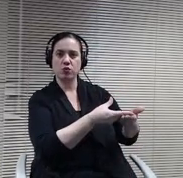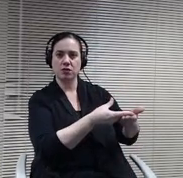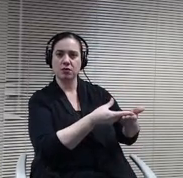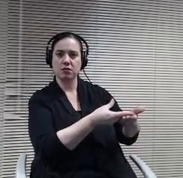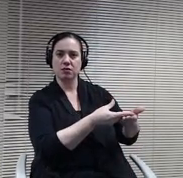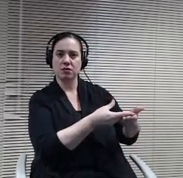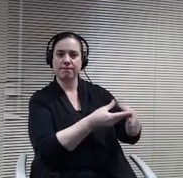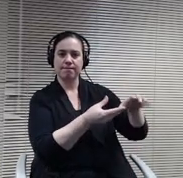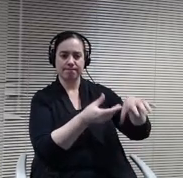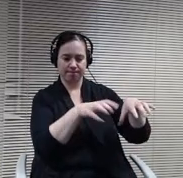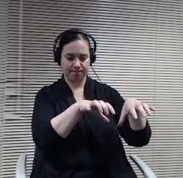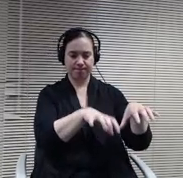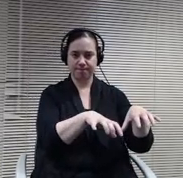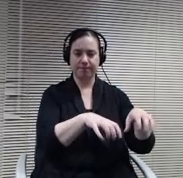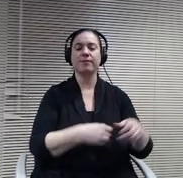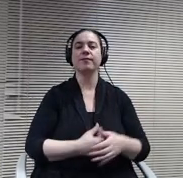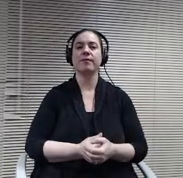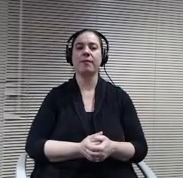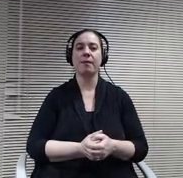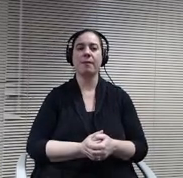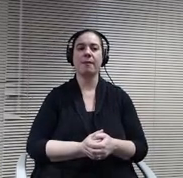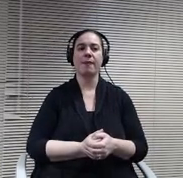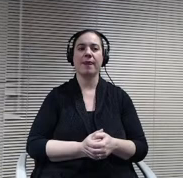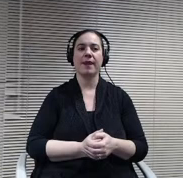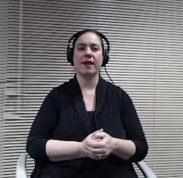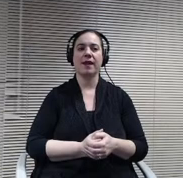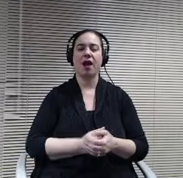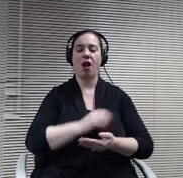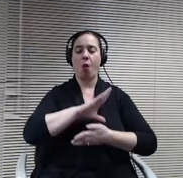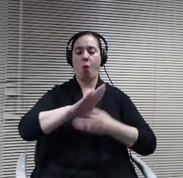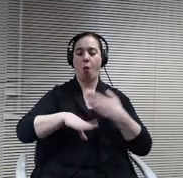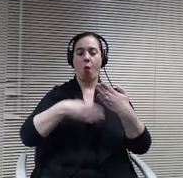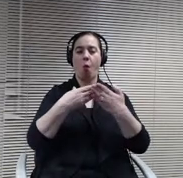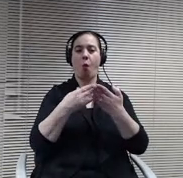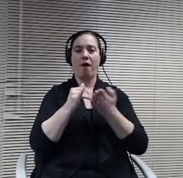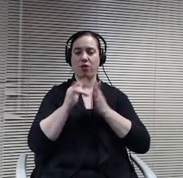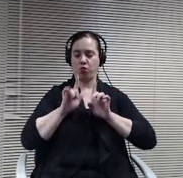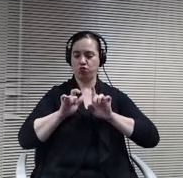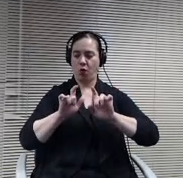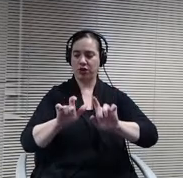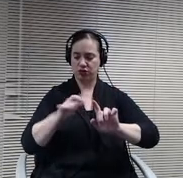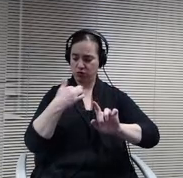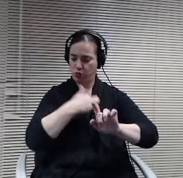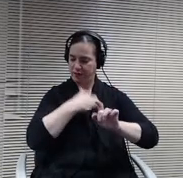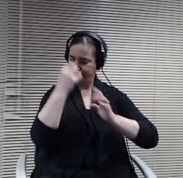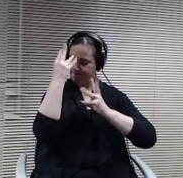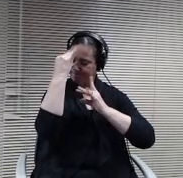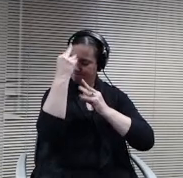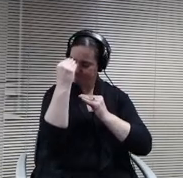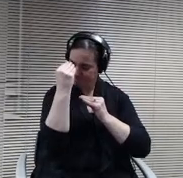And just all of the questions that we've had to think about really shows the need of something, not necessarily part